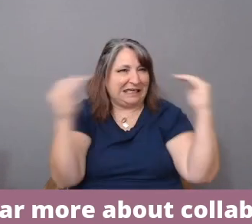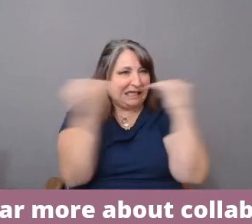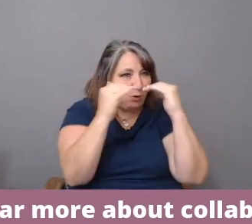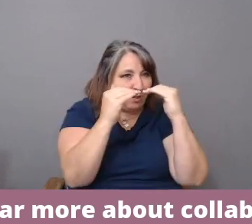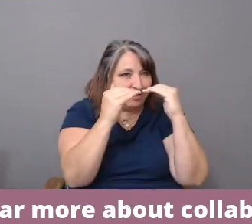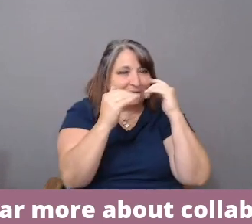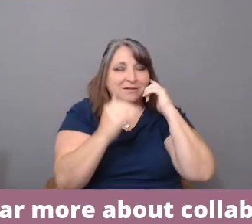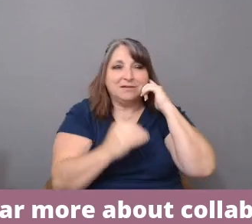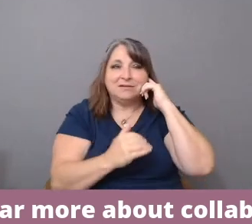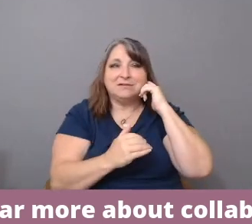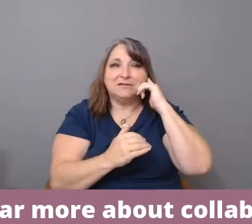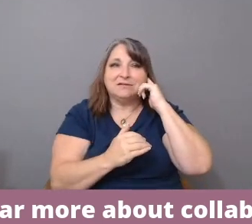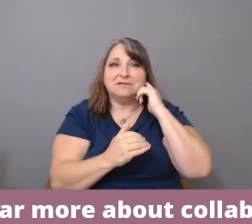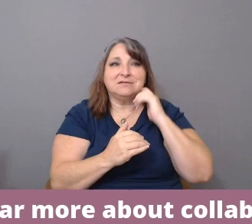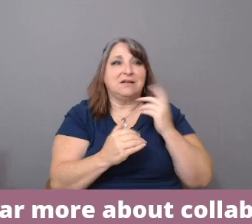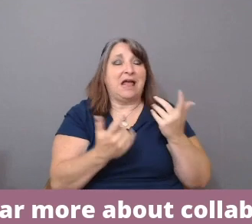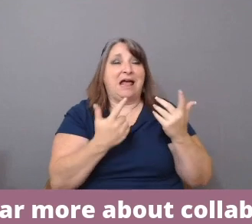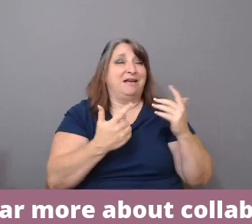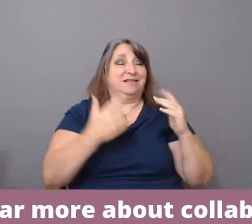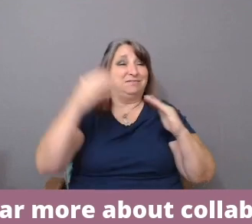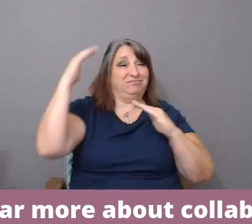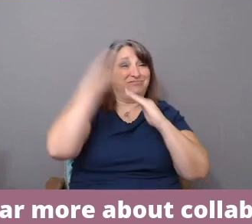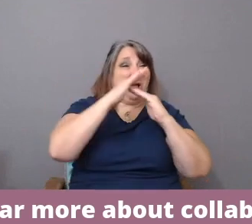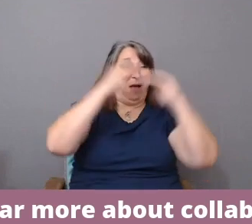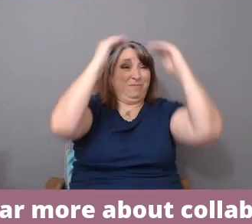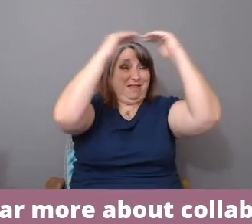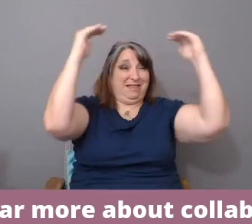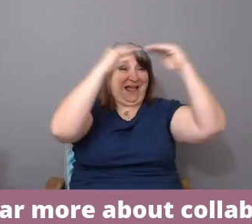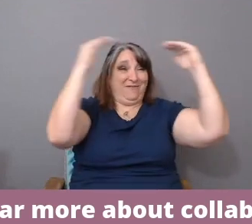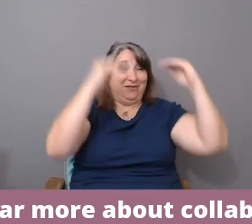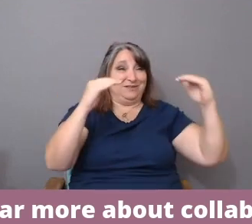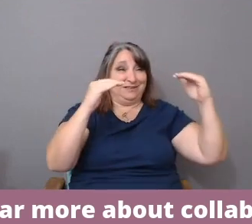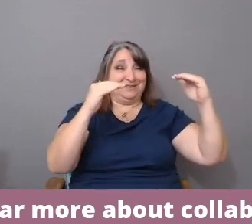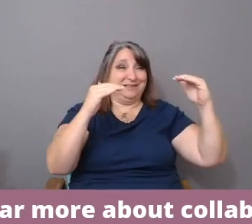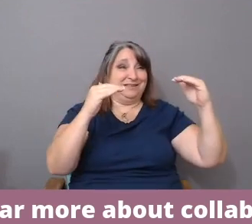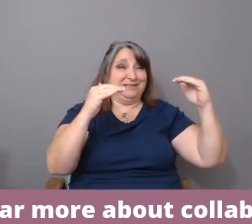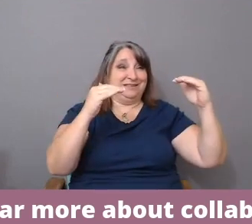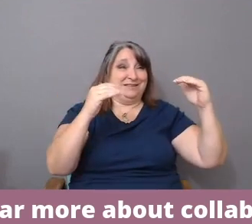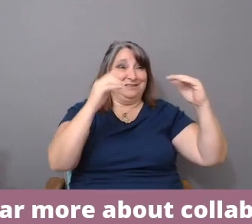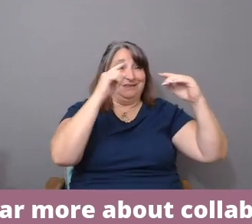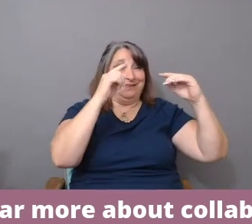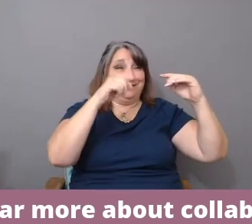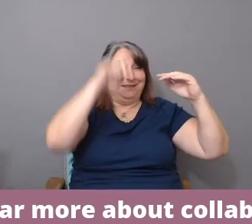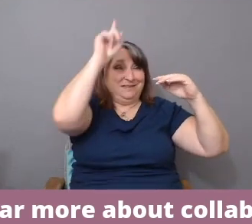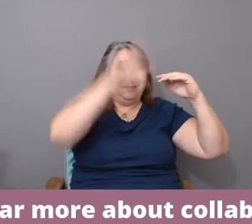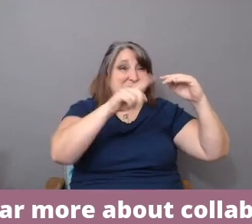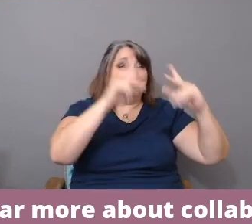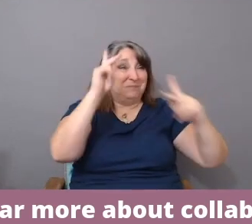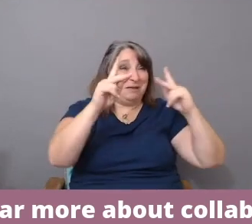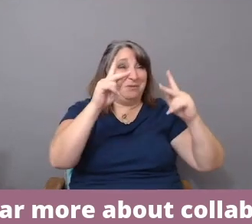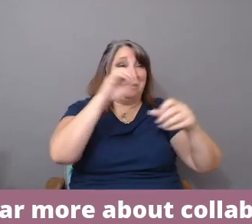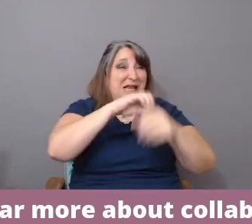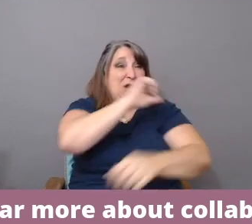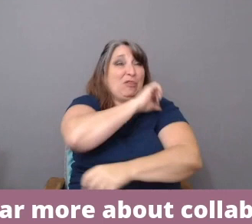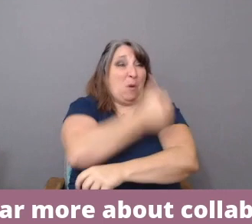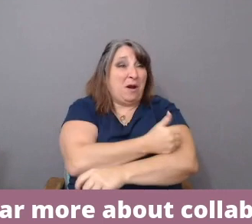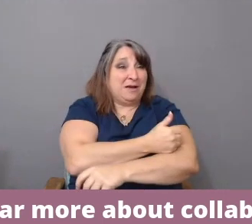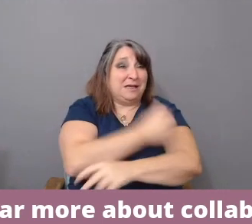at the highest levels, above the line, authorial. Yeah.